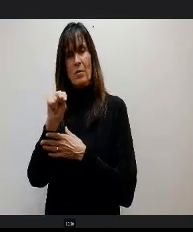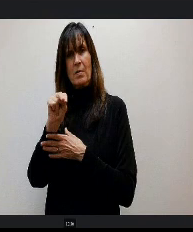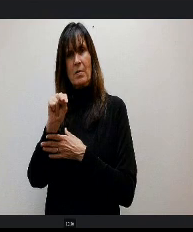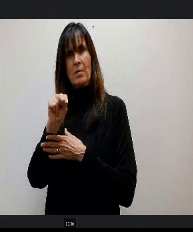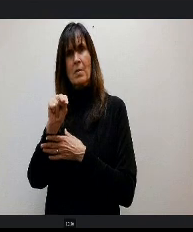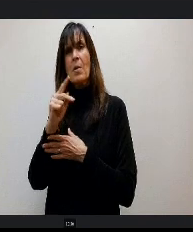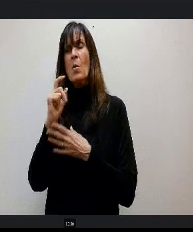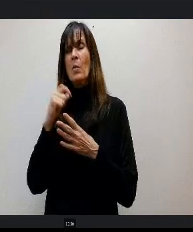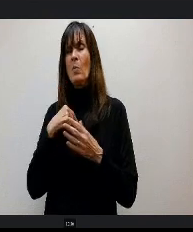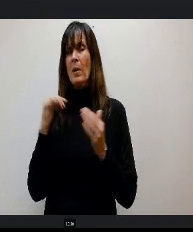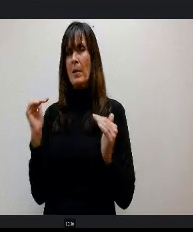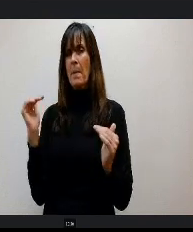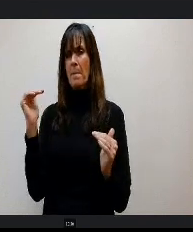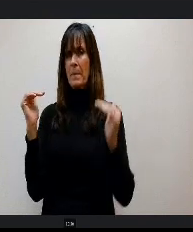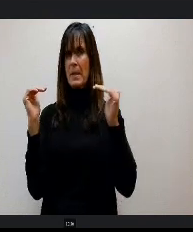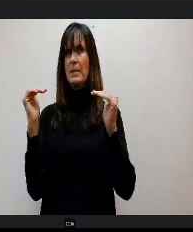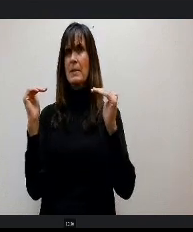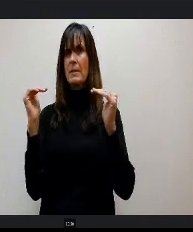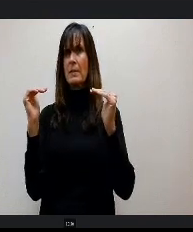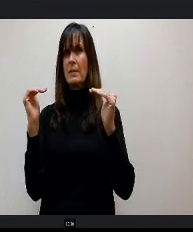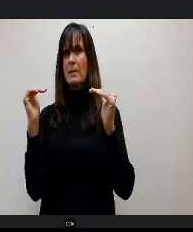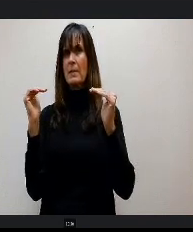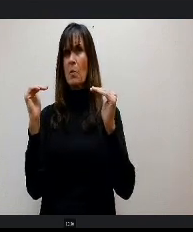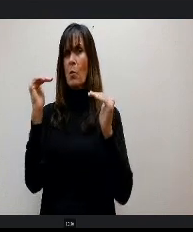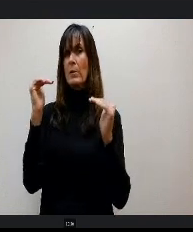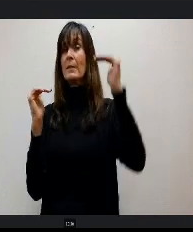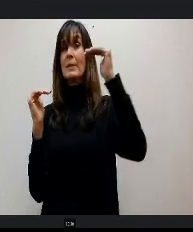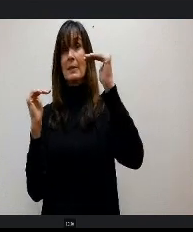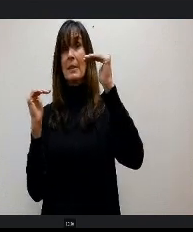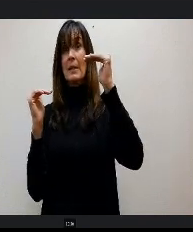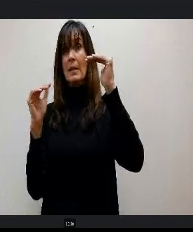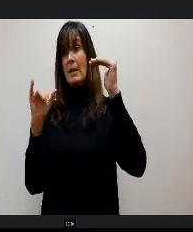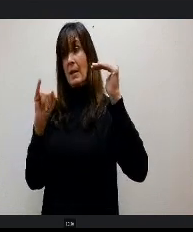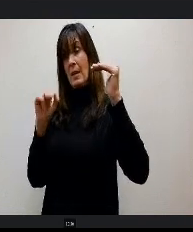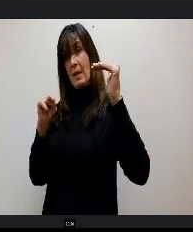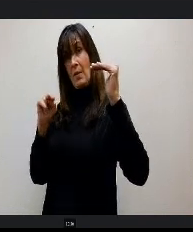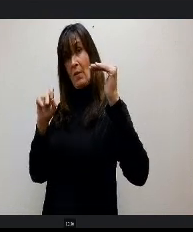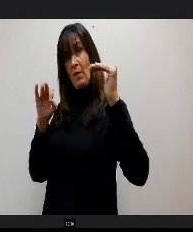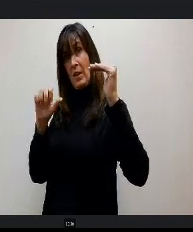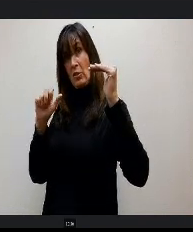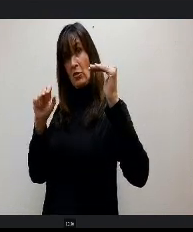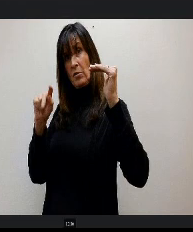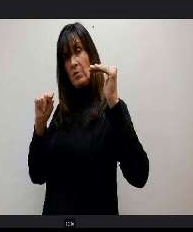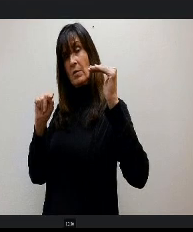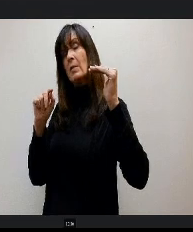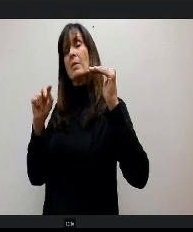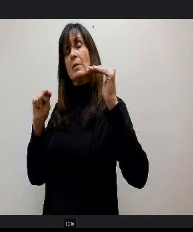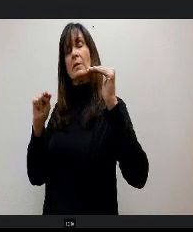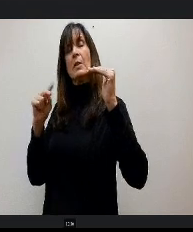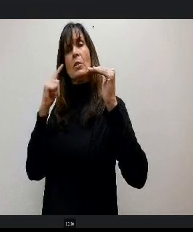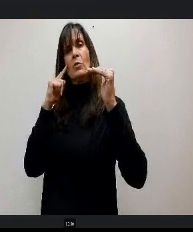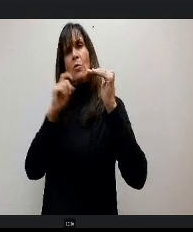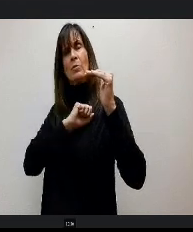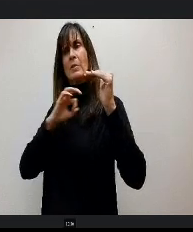exceed the inflationary rate so that our staff They are at least keeping up with that pace and otherwise I'm